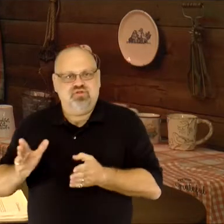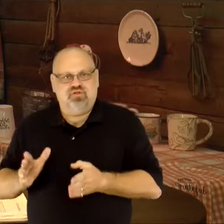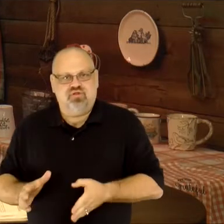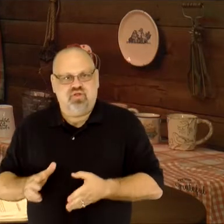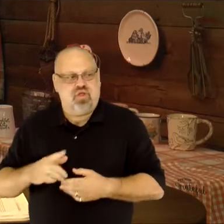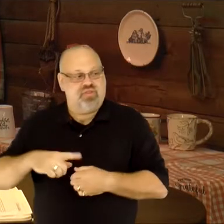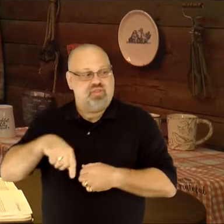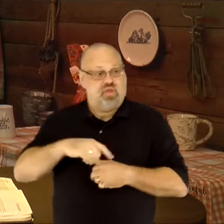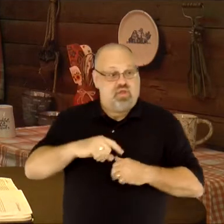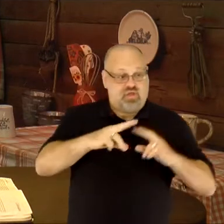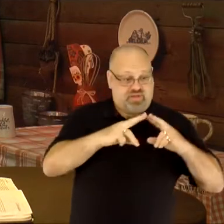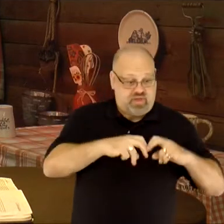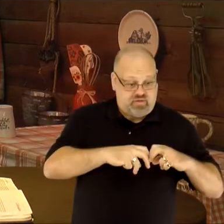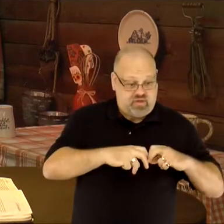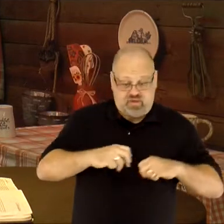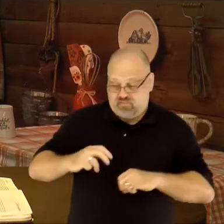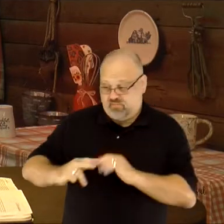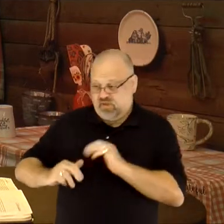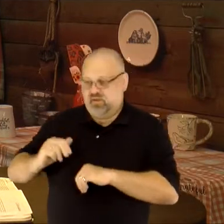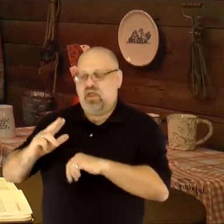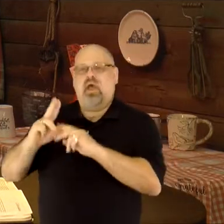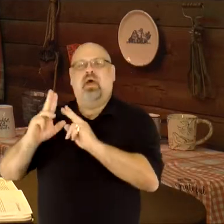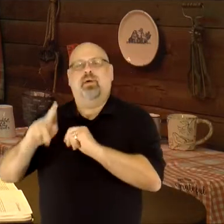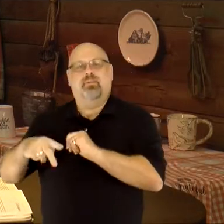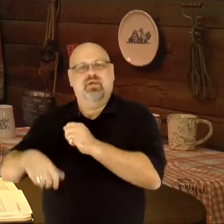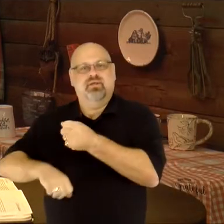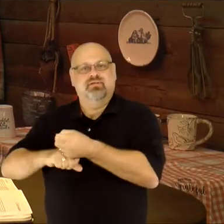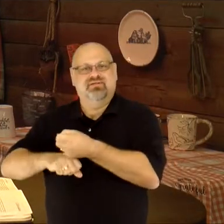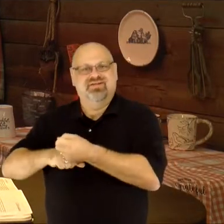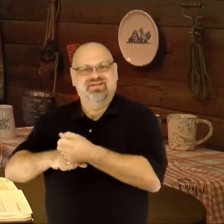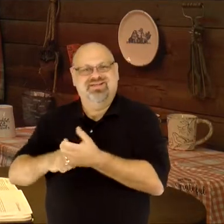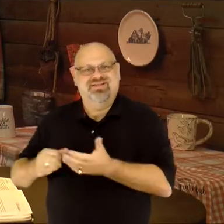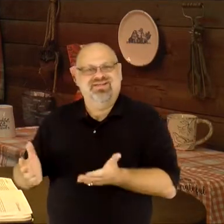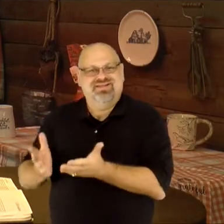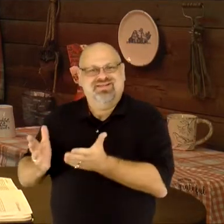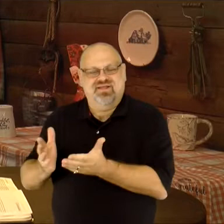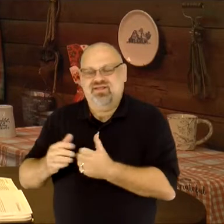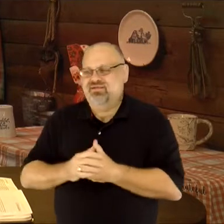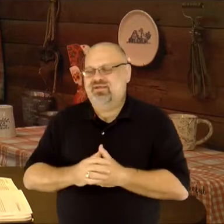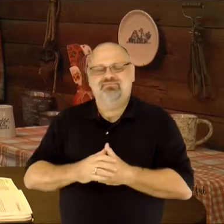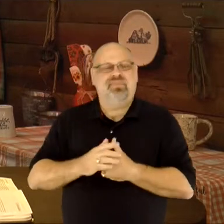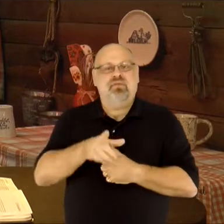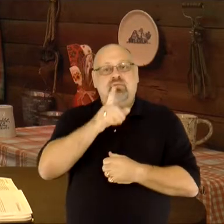down and those who build you up. The reality is that how we finish the statement that there are